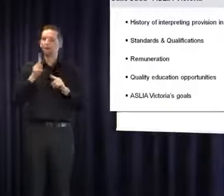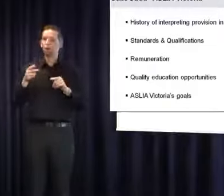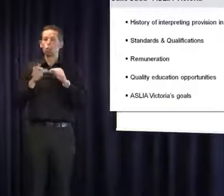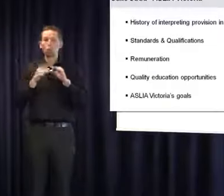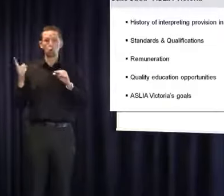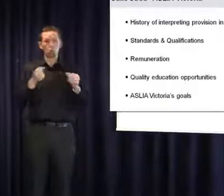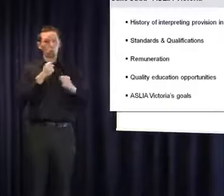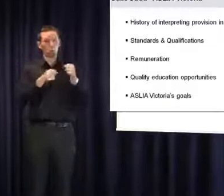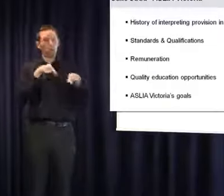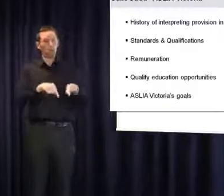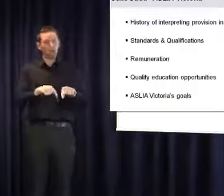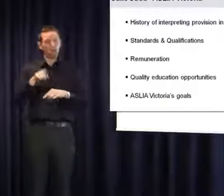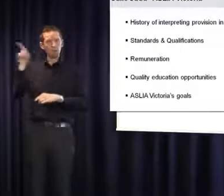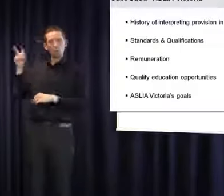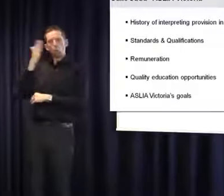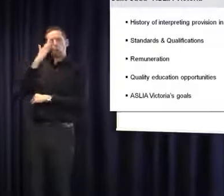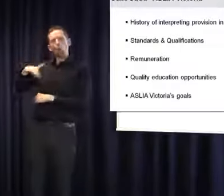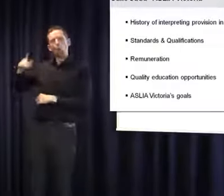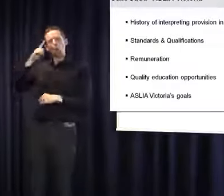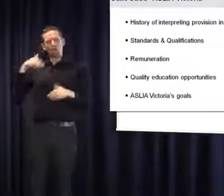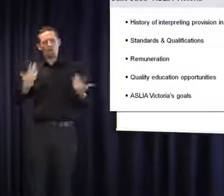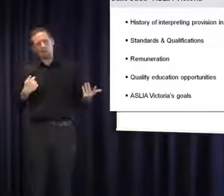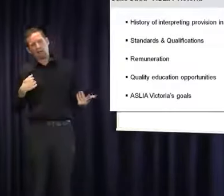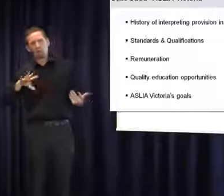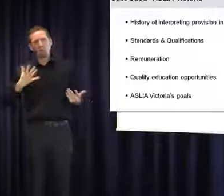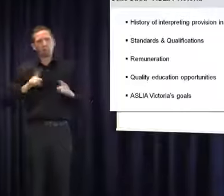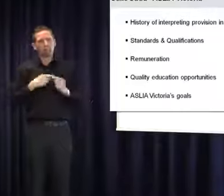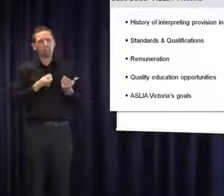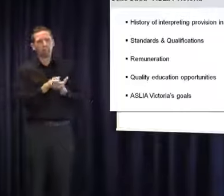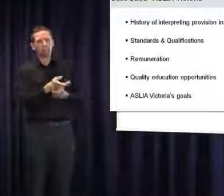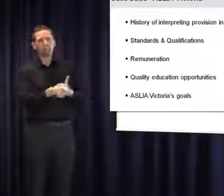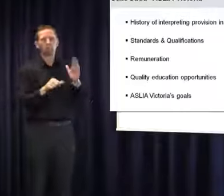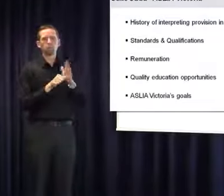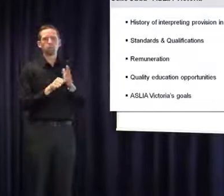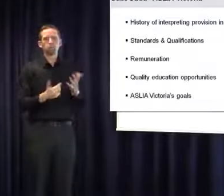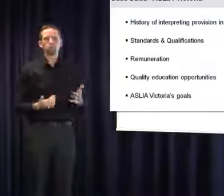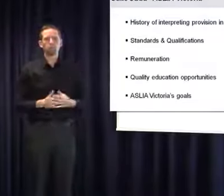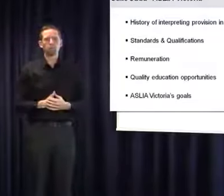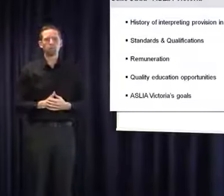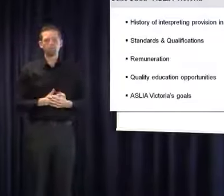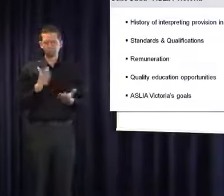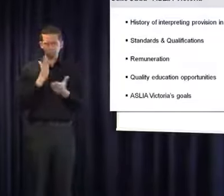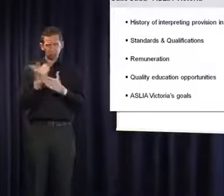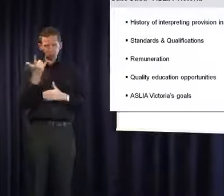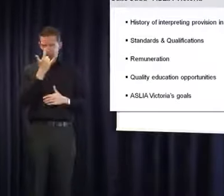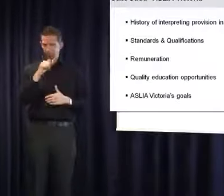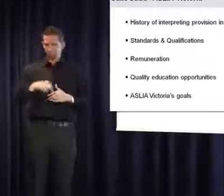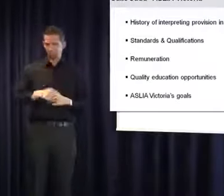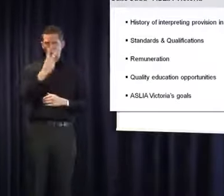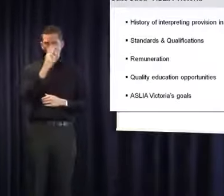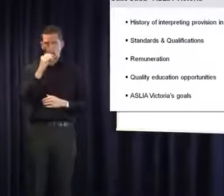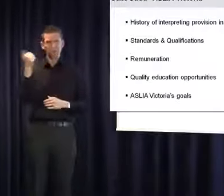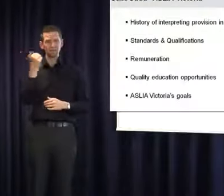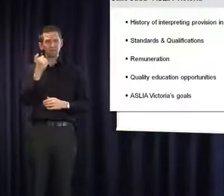is viewed as an unnecessary expense. It is incredulous that in 2016 the teachers require